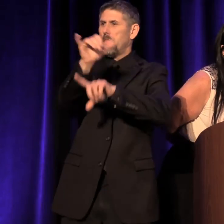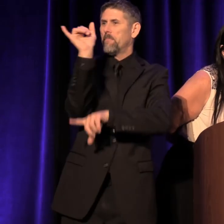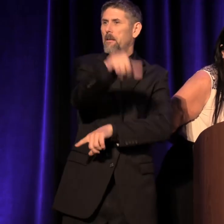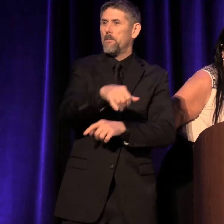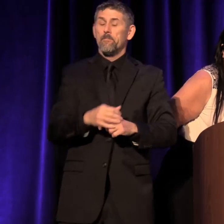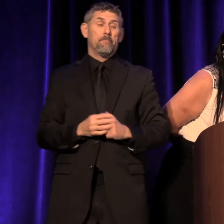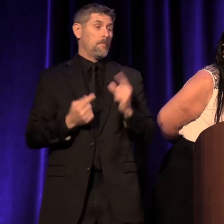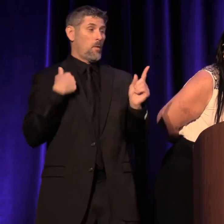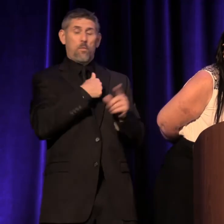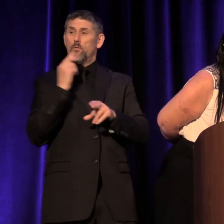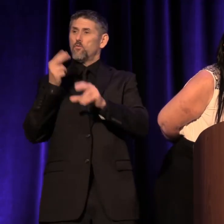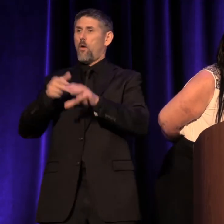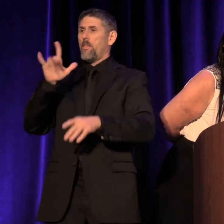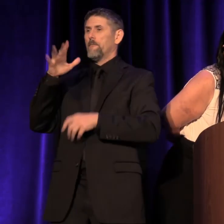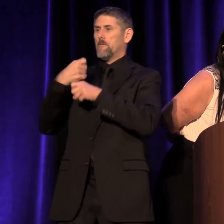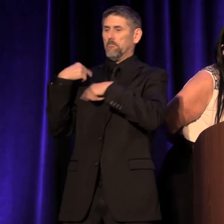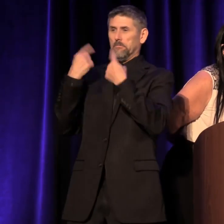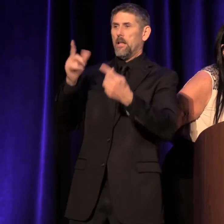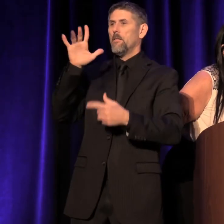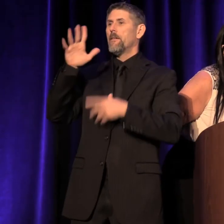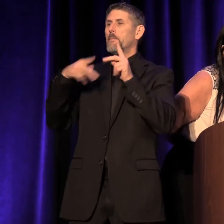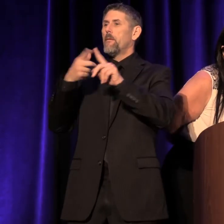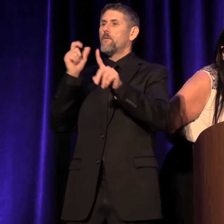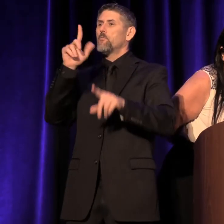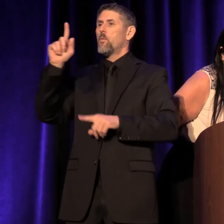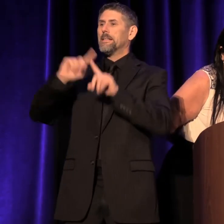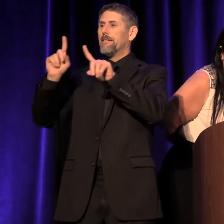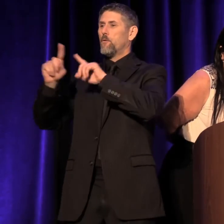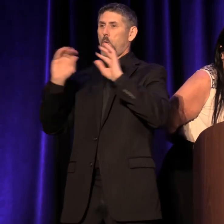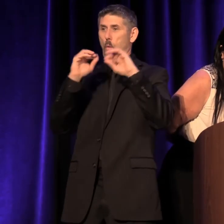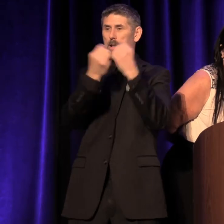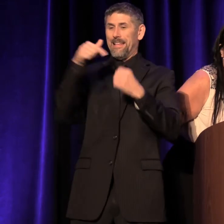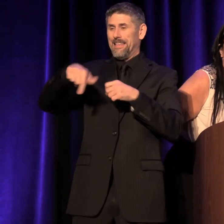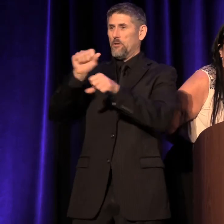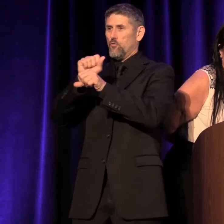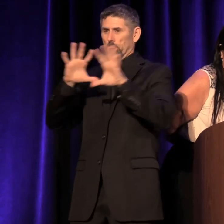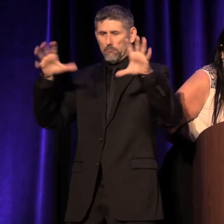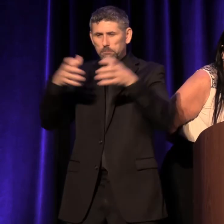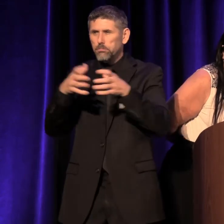35 people from 21 different organizations. This group worked together for the past year